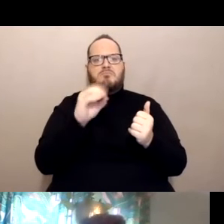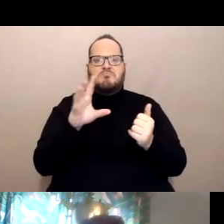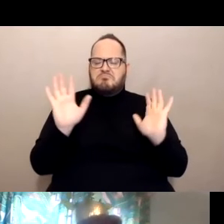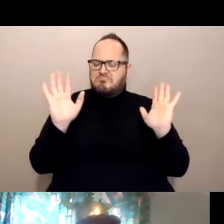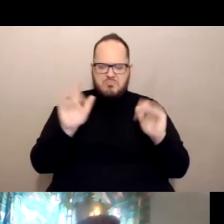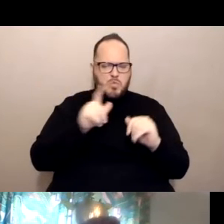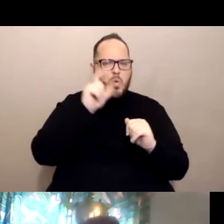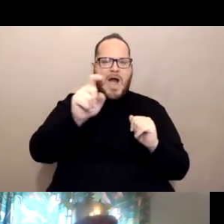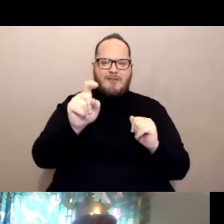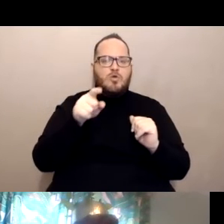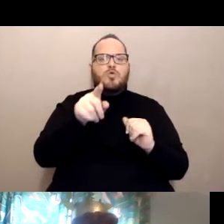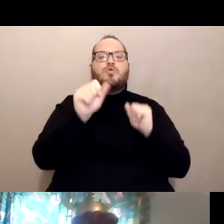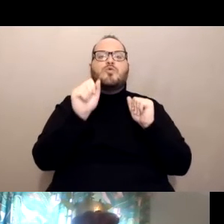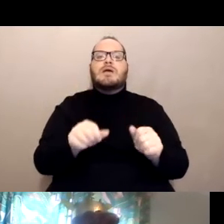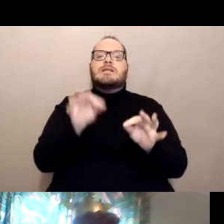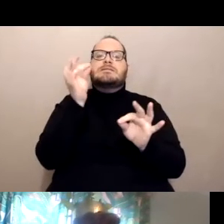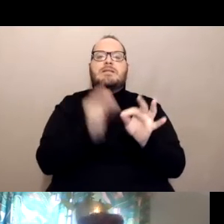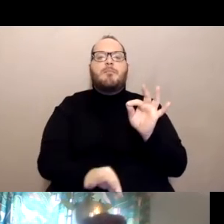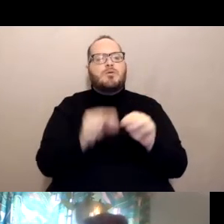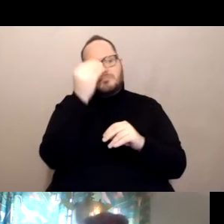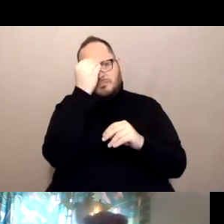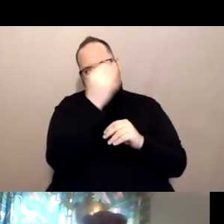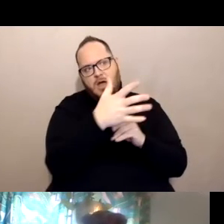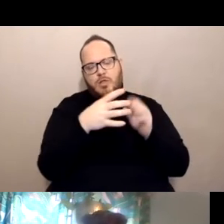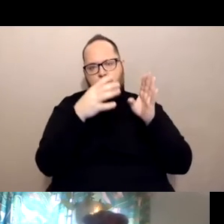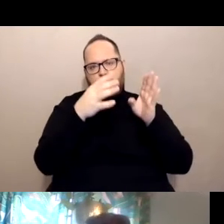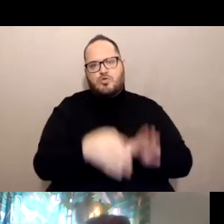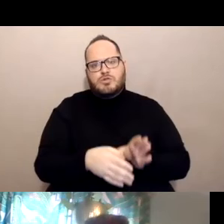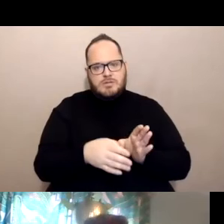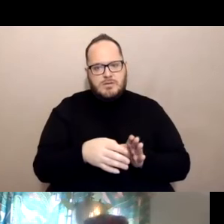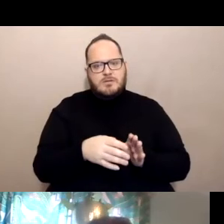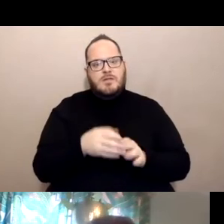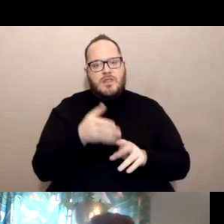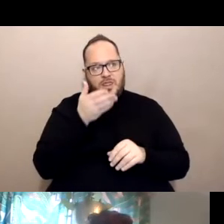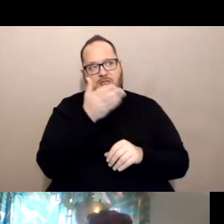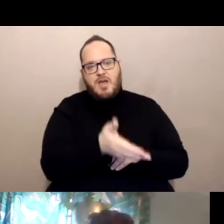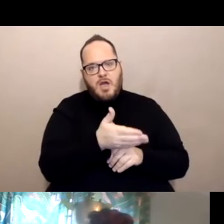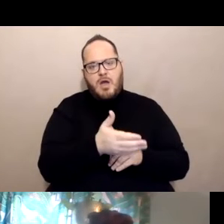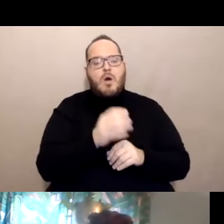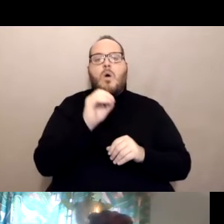You can simply tell the person at the vaccination site or while you're making an appointment,